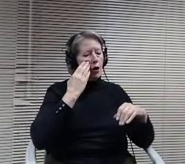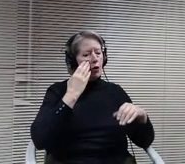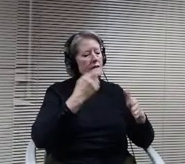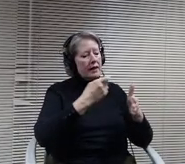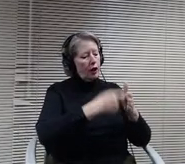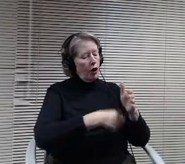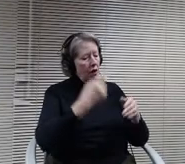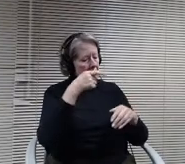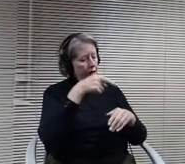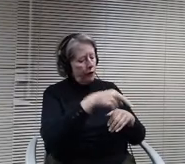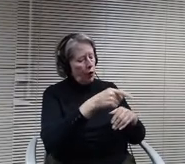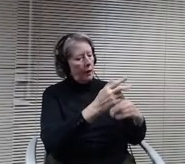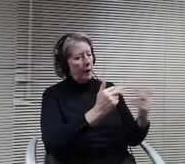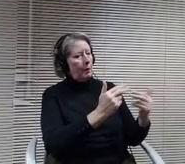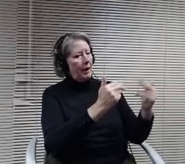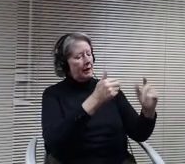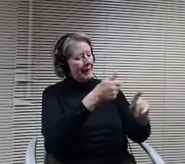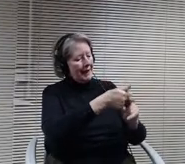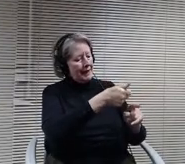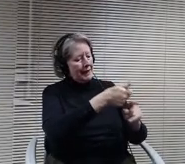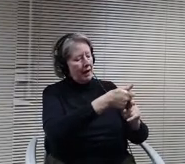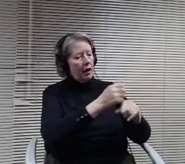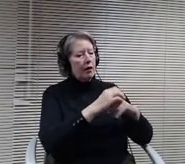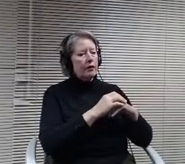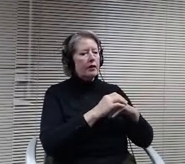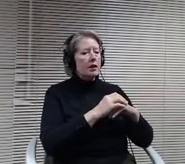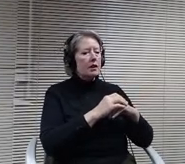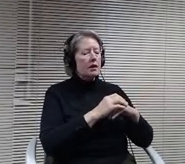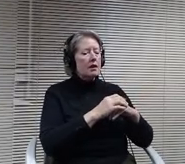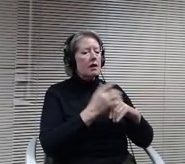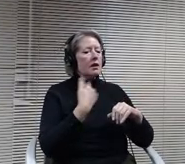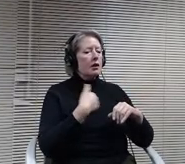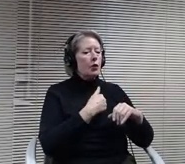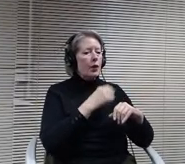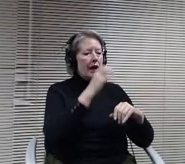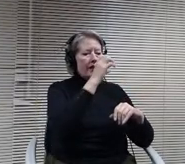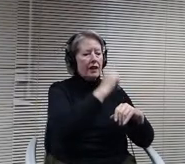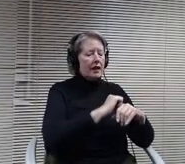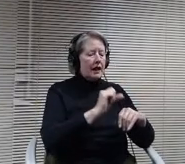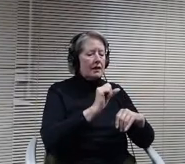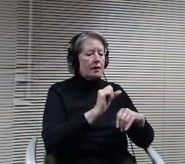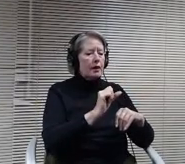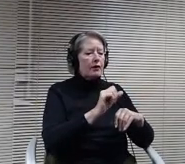an estimate from ATS and are on the remodeling and you have a